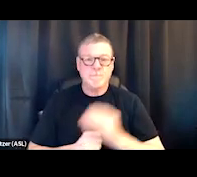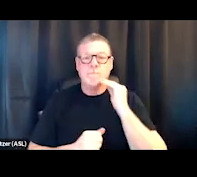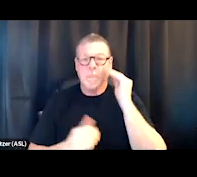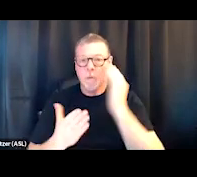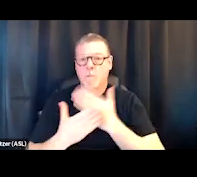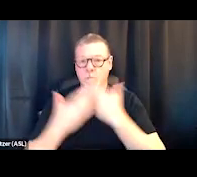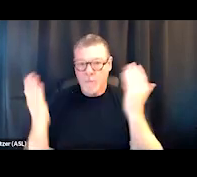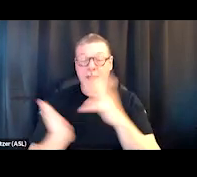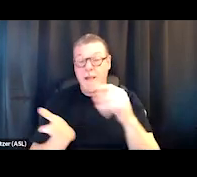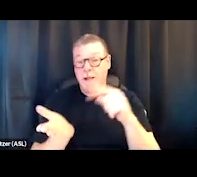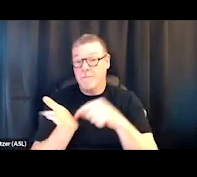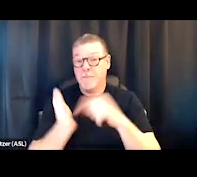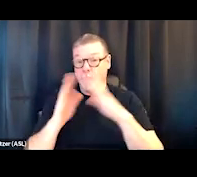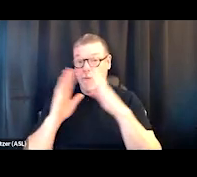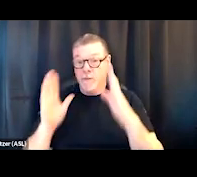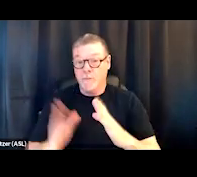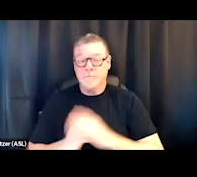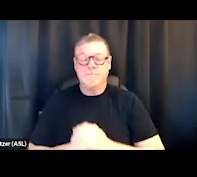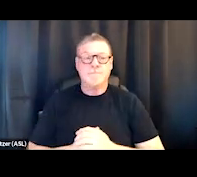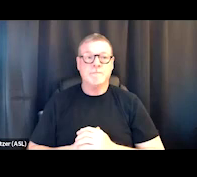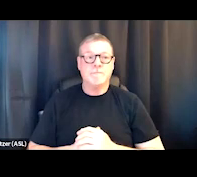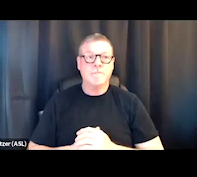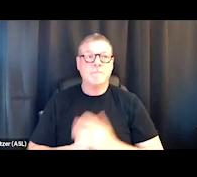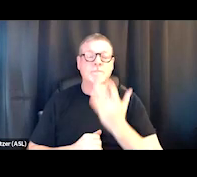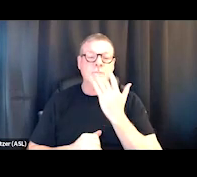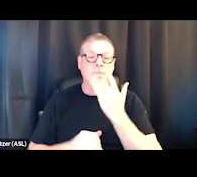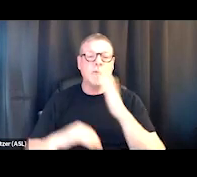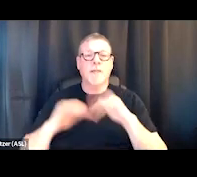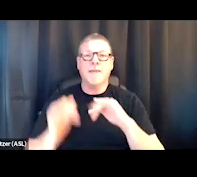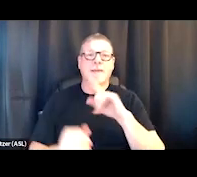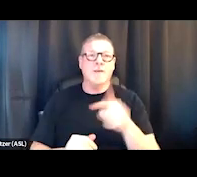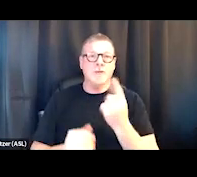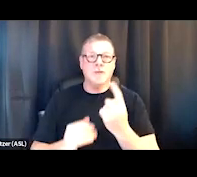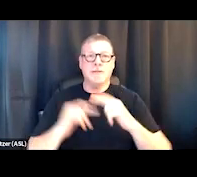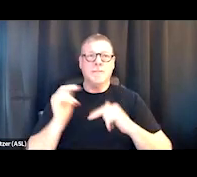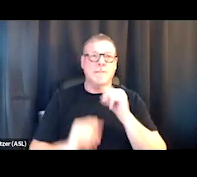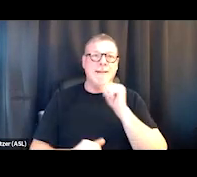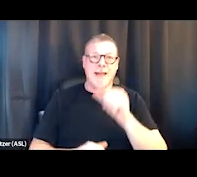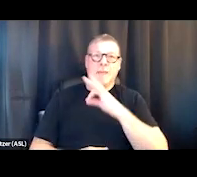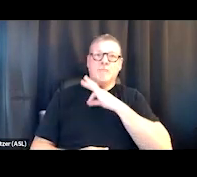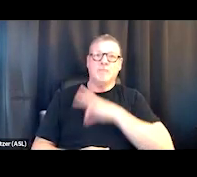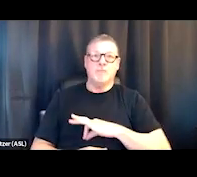within our community, rather than just building our own nonprofit for its own sake.